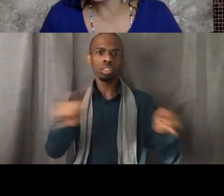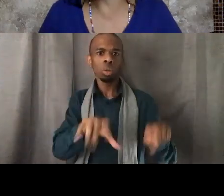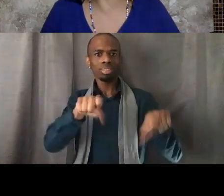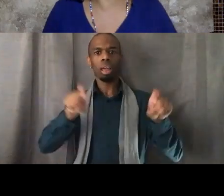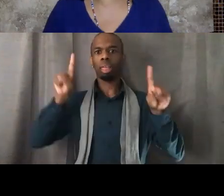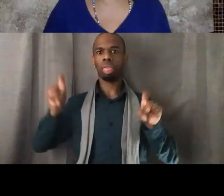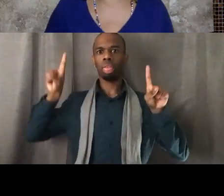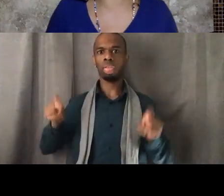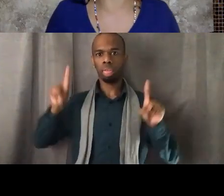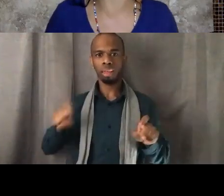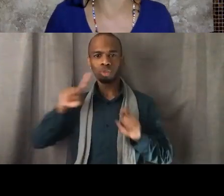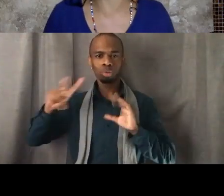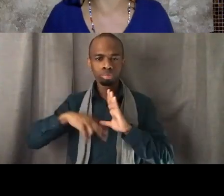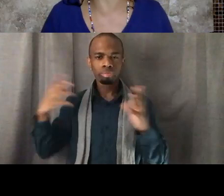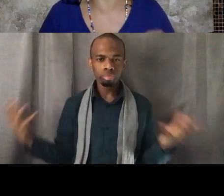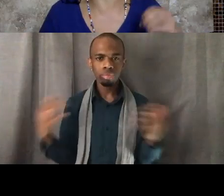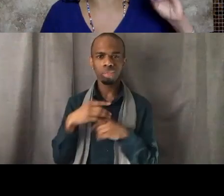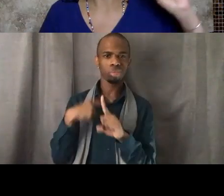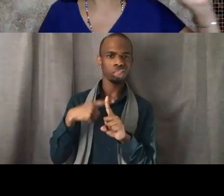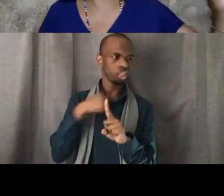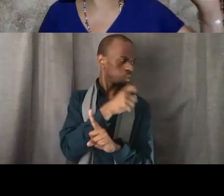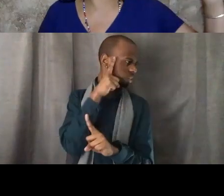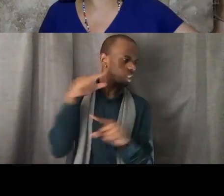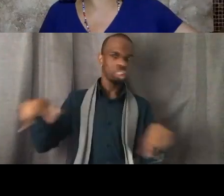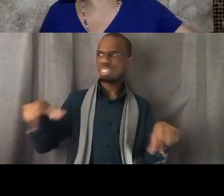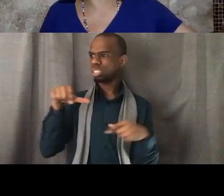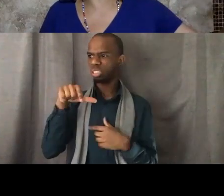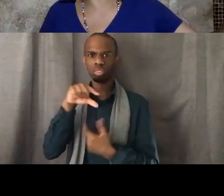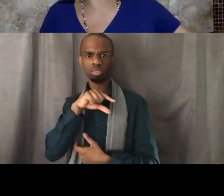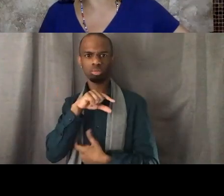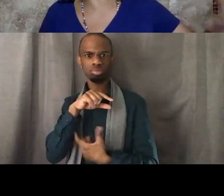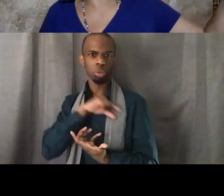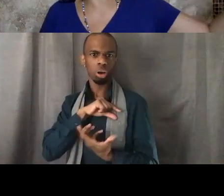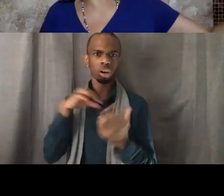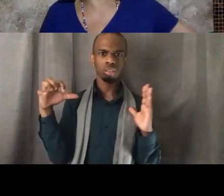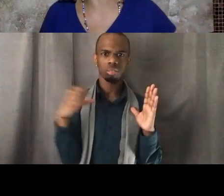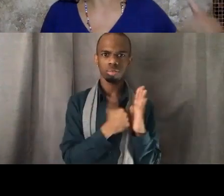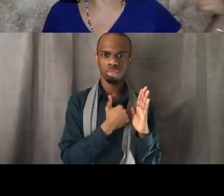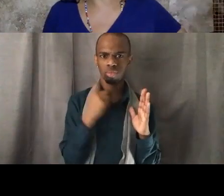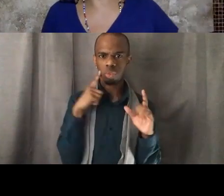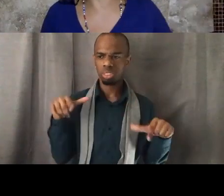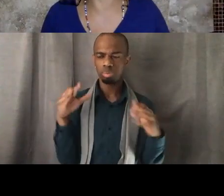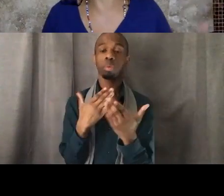But even in my regular class we talk about like pieces of inspiration but then this is meant to get us to think